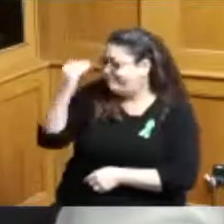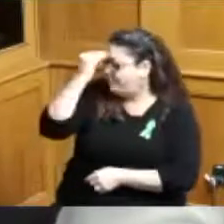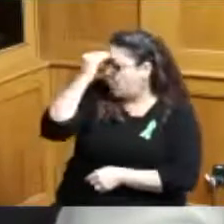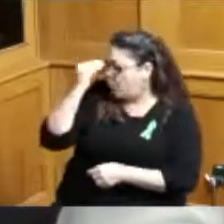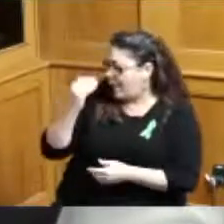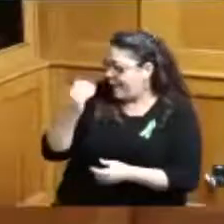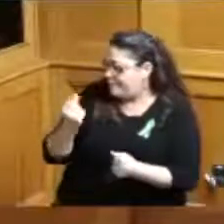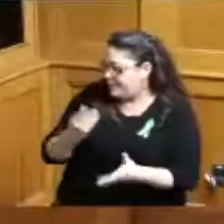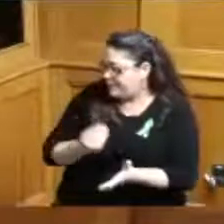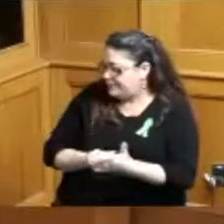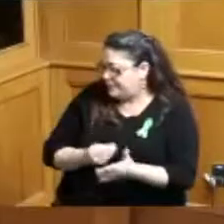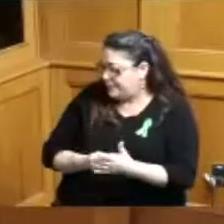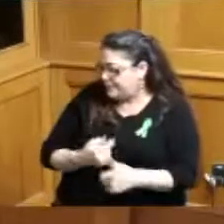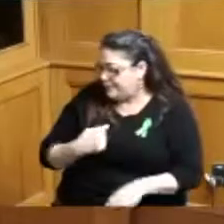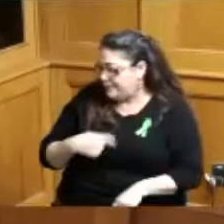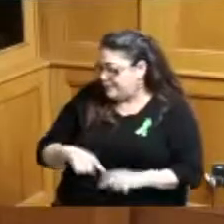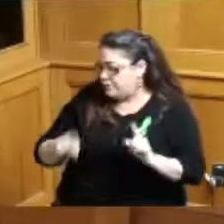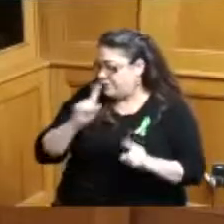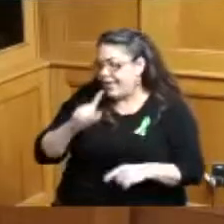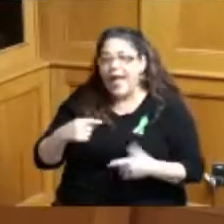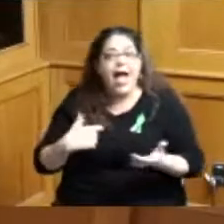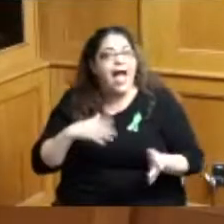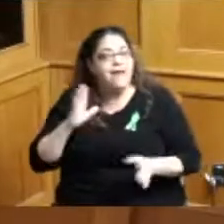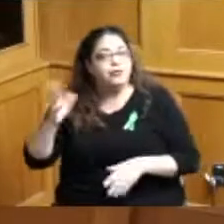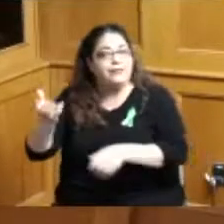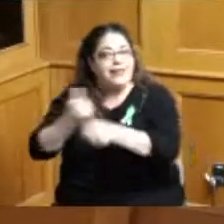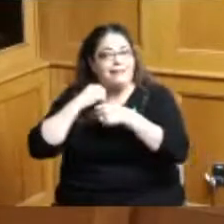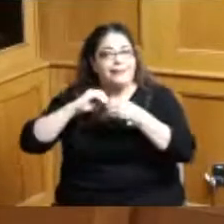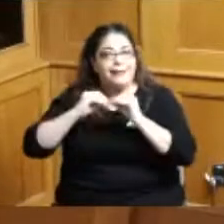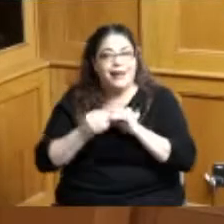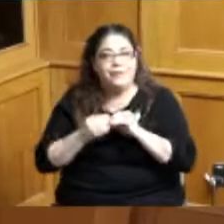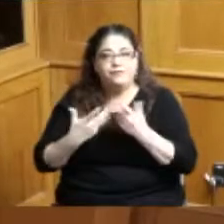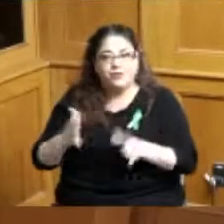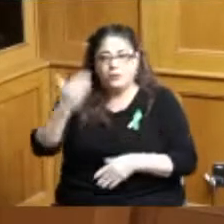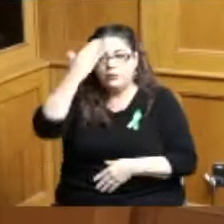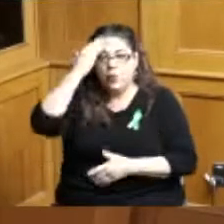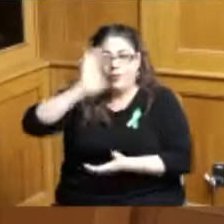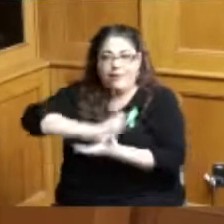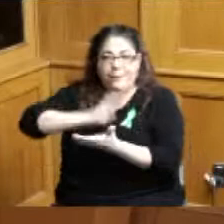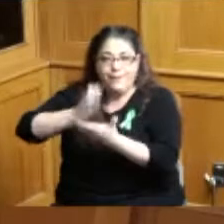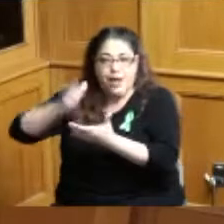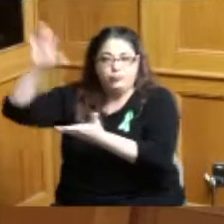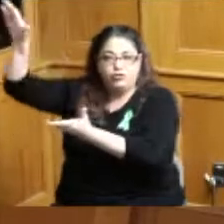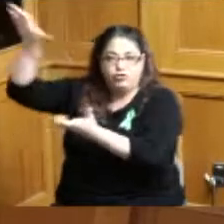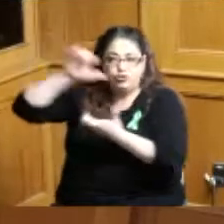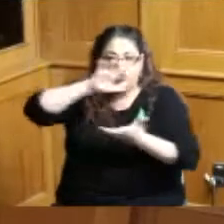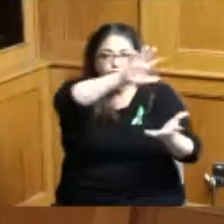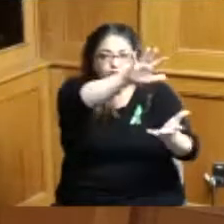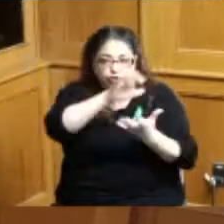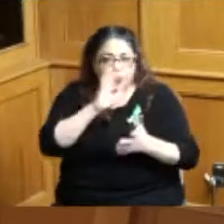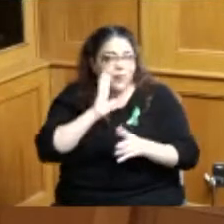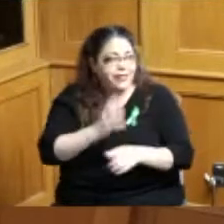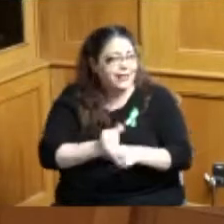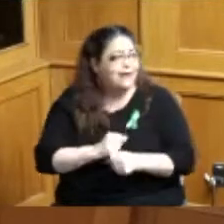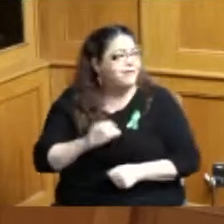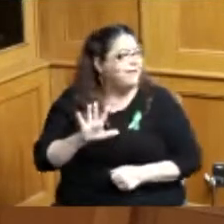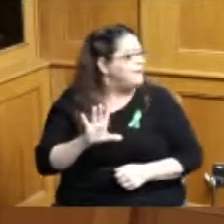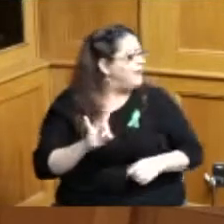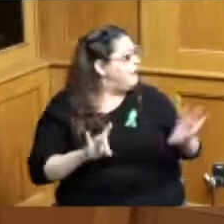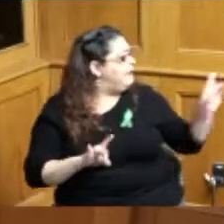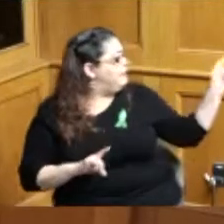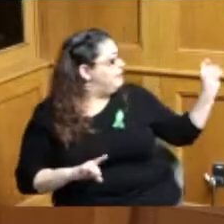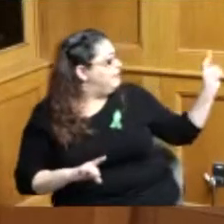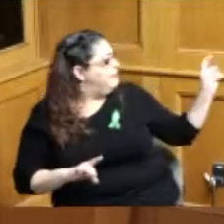of me but there are I'll get it to you because we already know what the amount is is it 58 all right